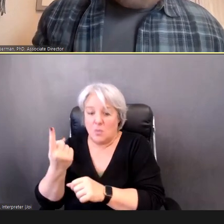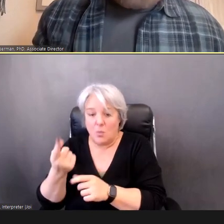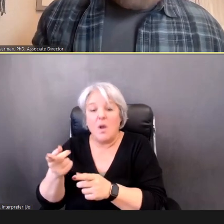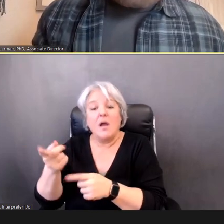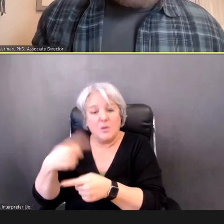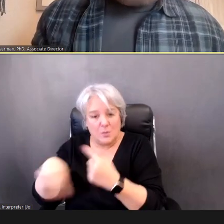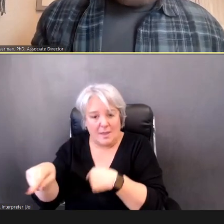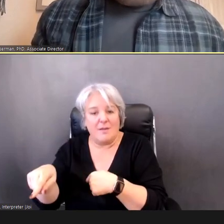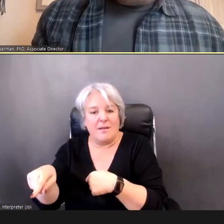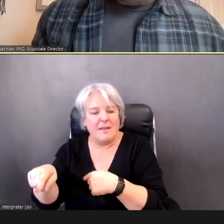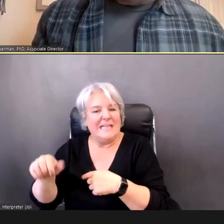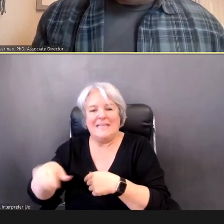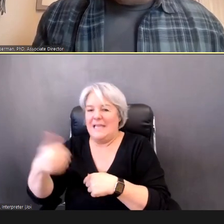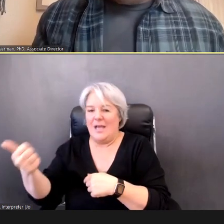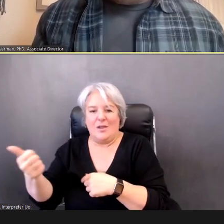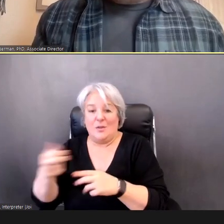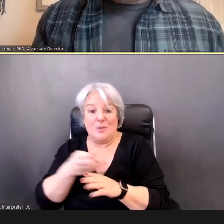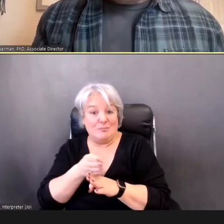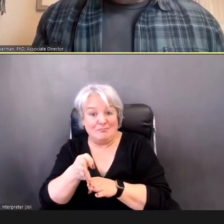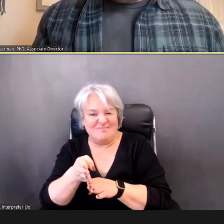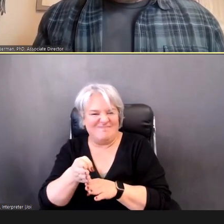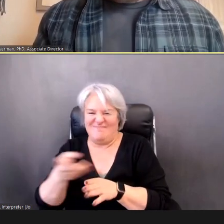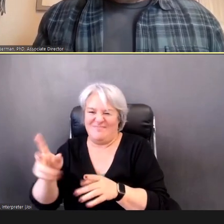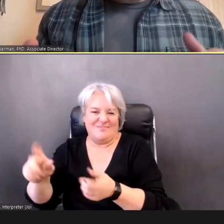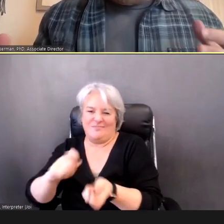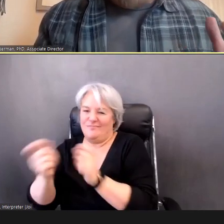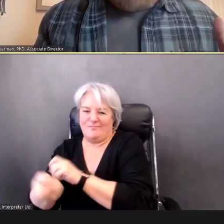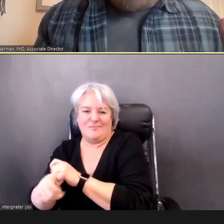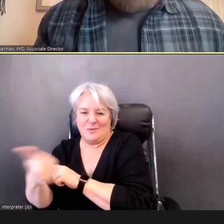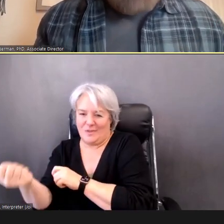And the other (2), is, you know, you can try having other staff, you